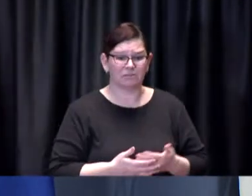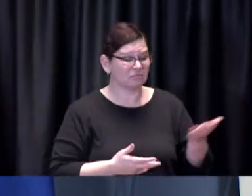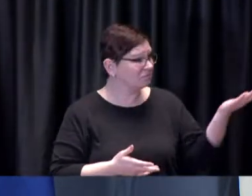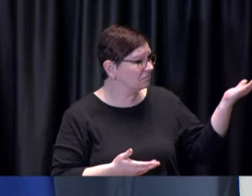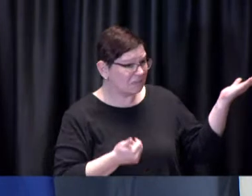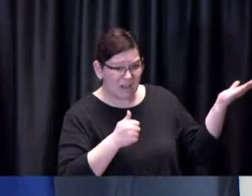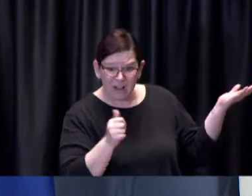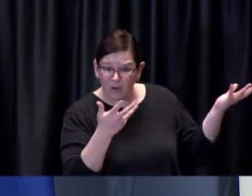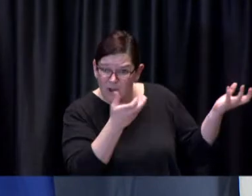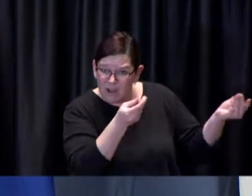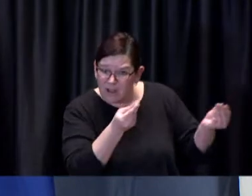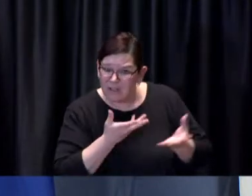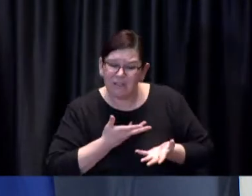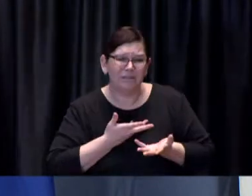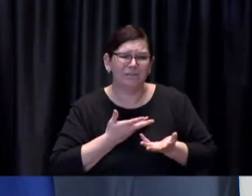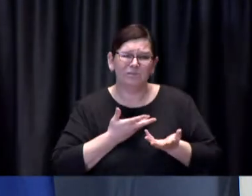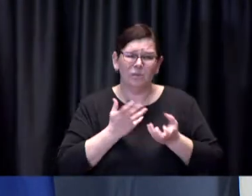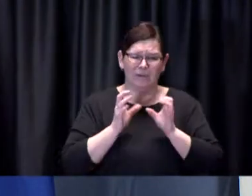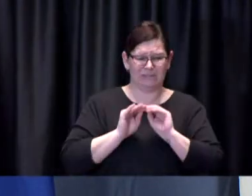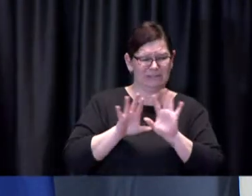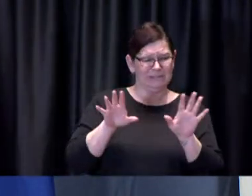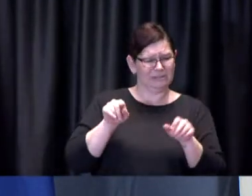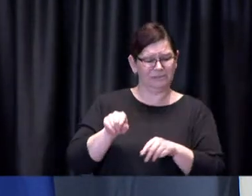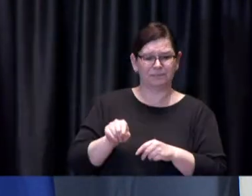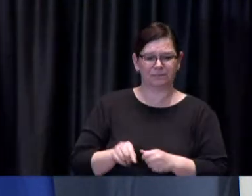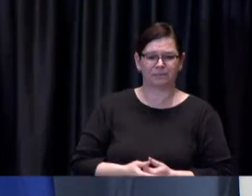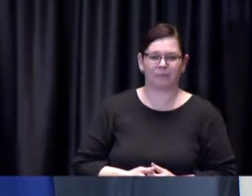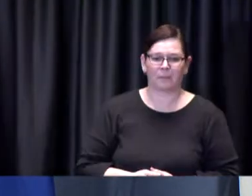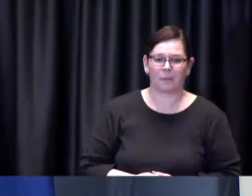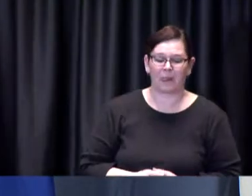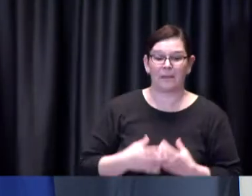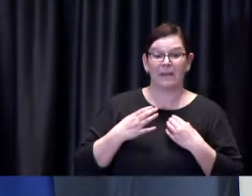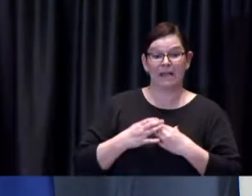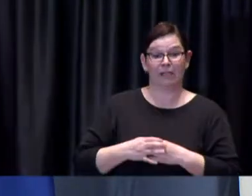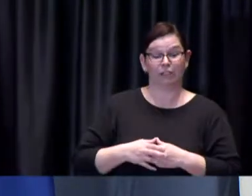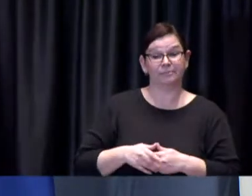Mayor Tory: I wouldn't suggest for a minute that the question of how you enforce that is easy or simple